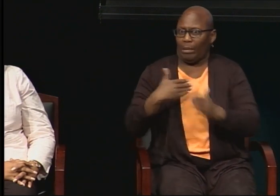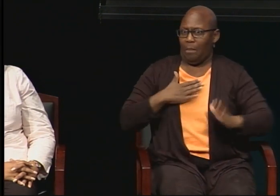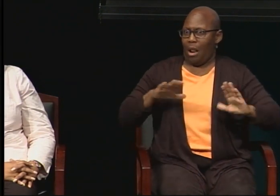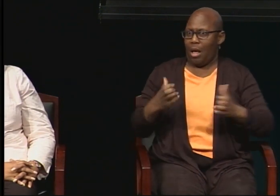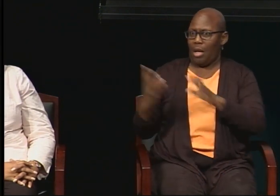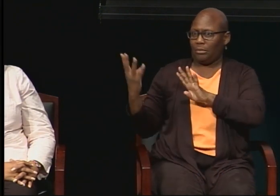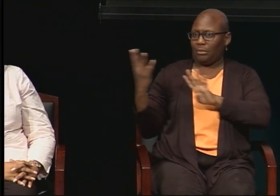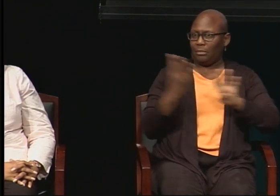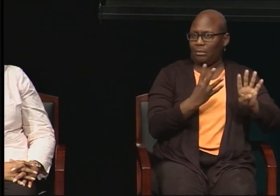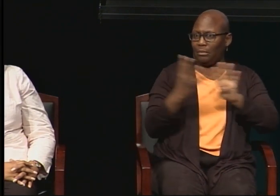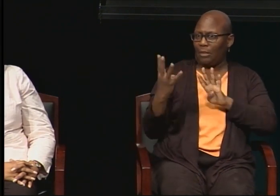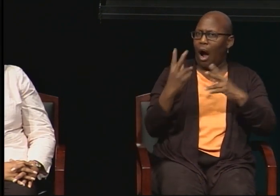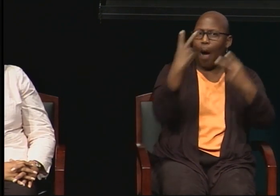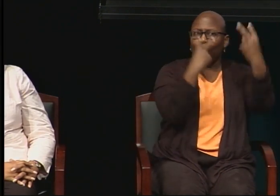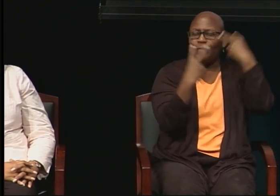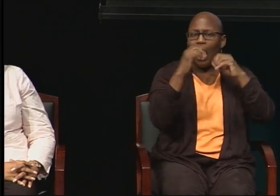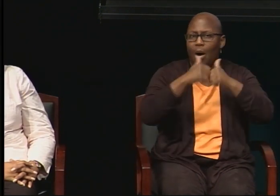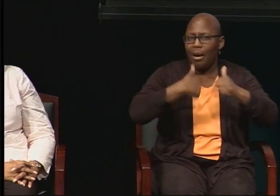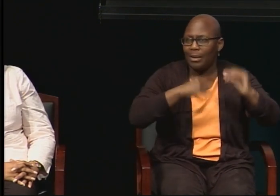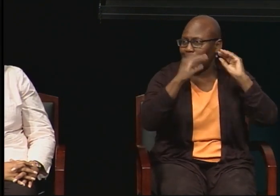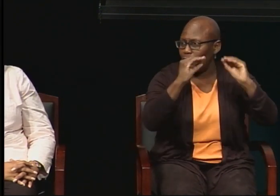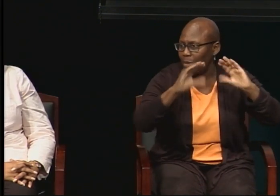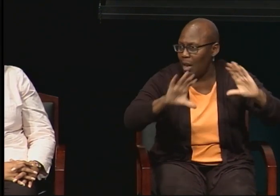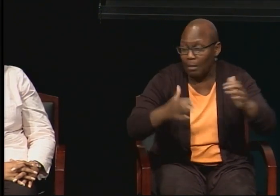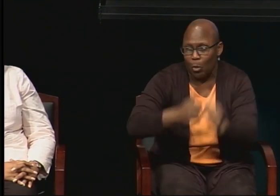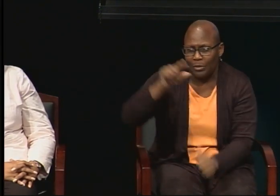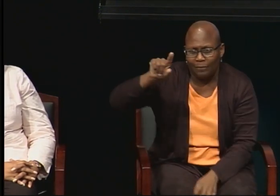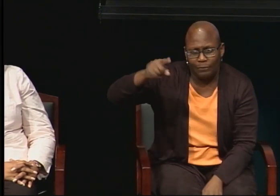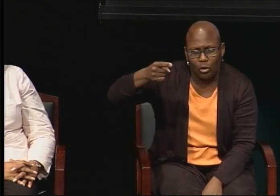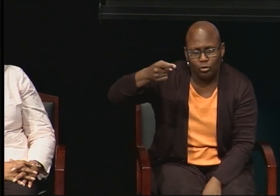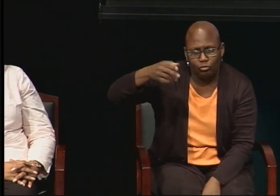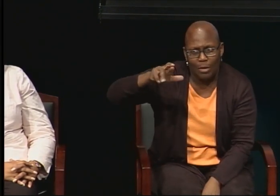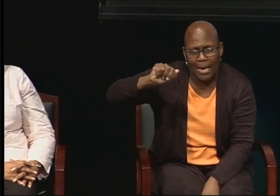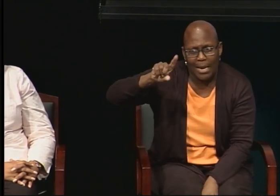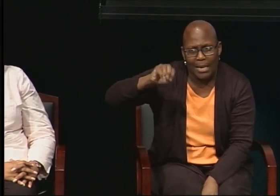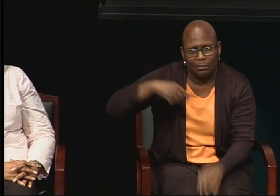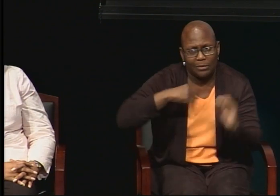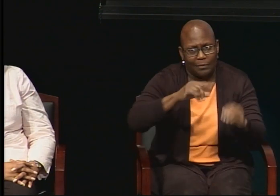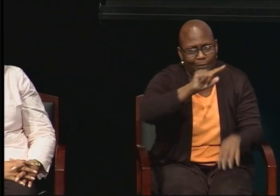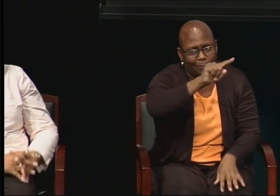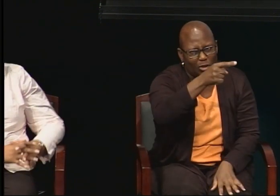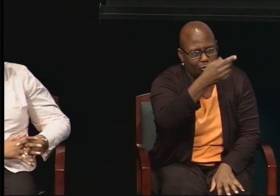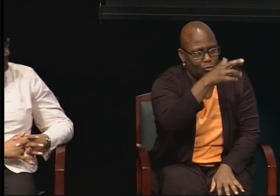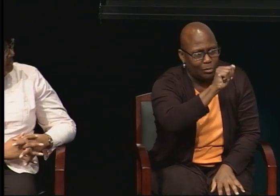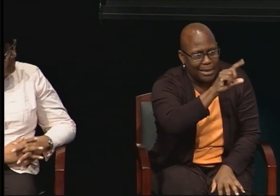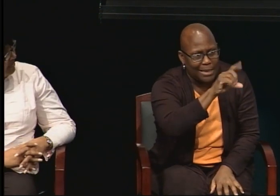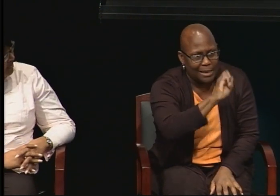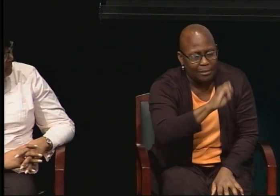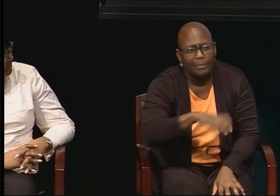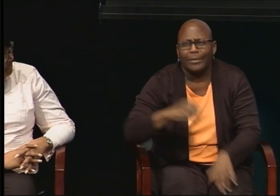And I primarily taught first grade at the time. And I saw these people coming through